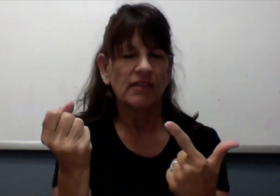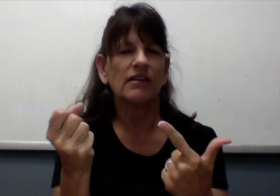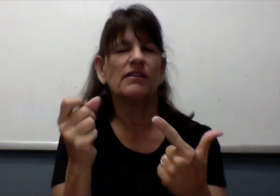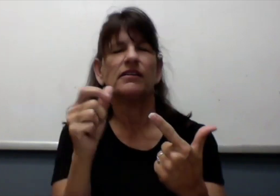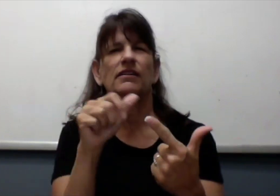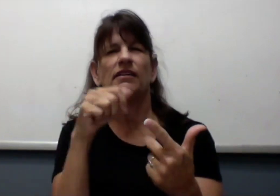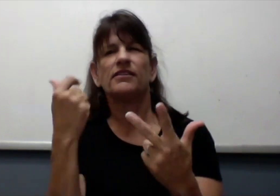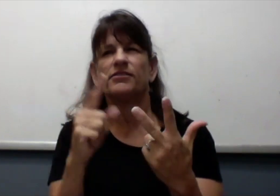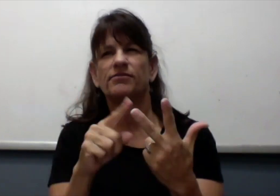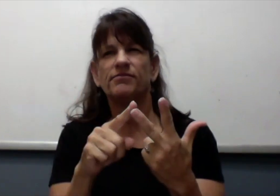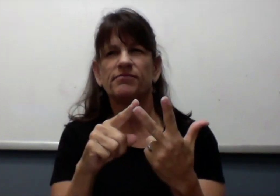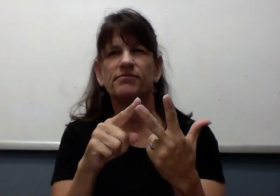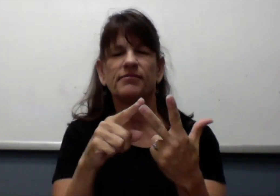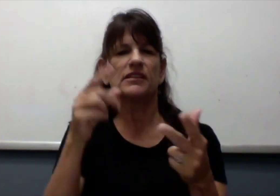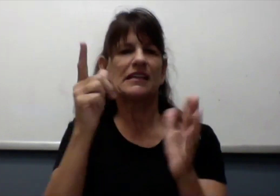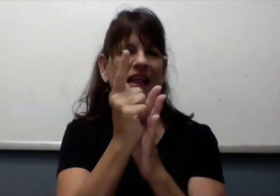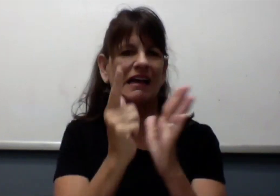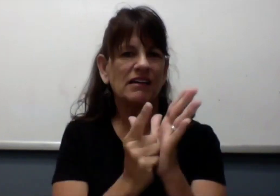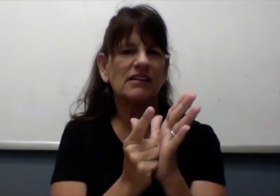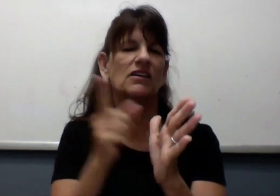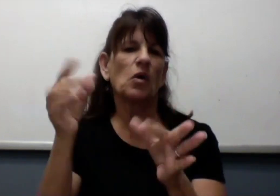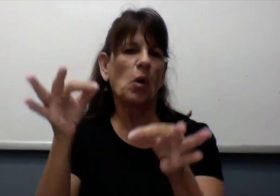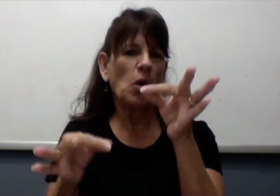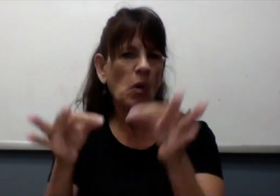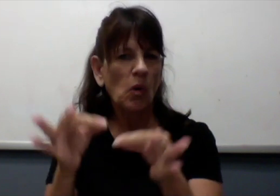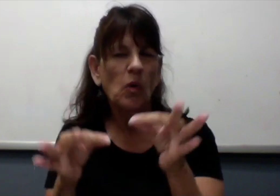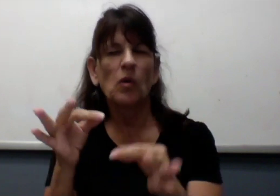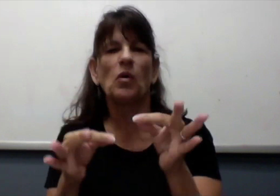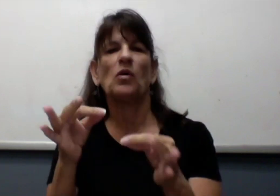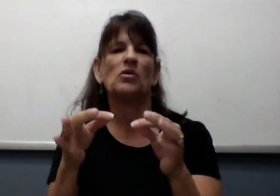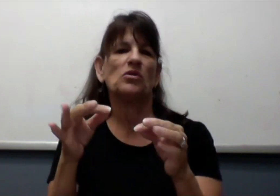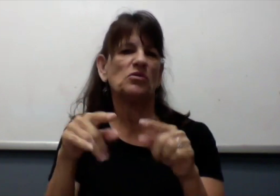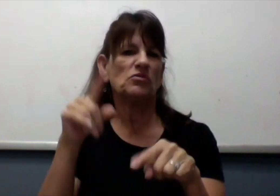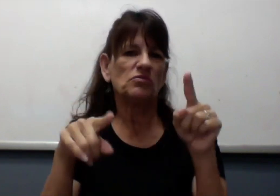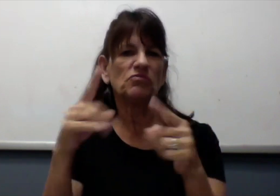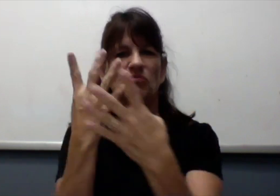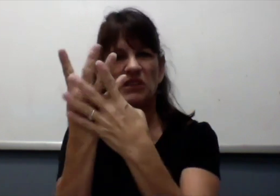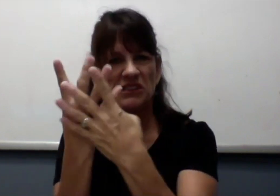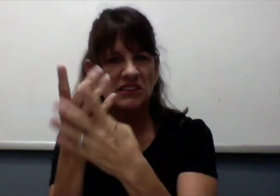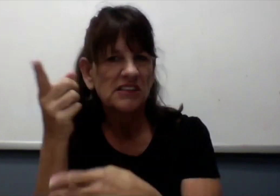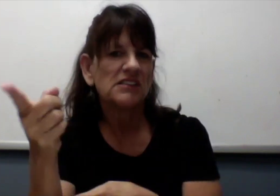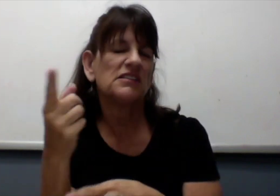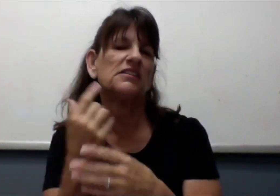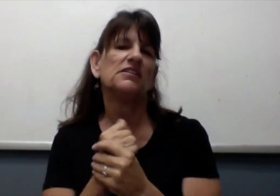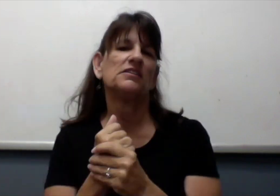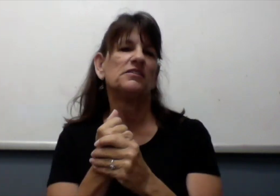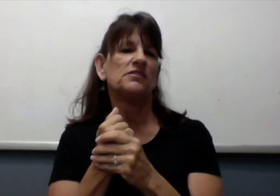Also mental health. Legal courthouse settings. I also work in jails and prisons.